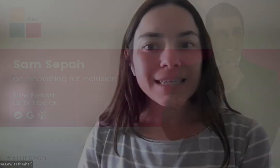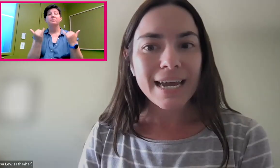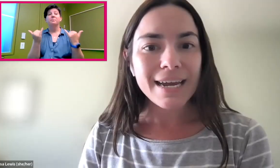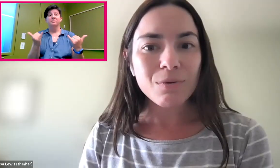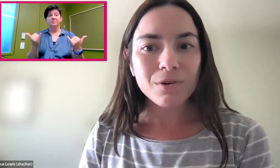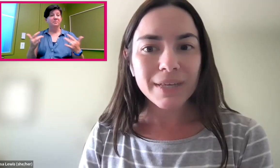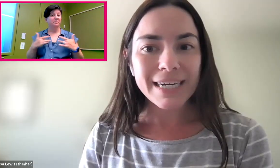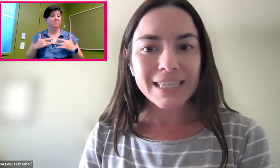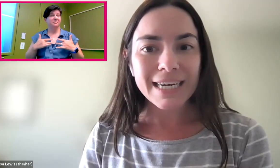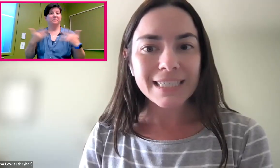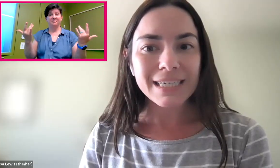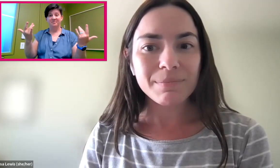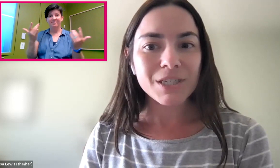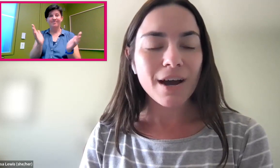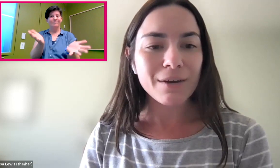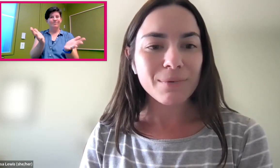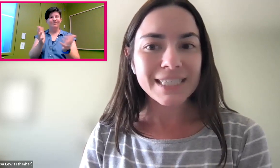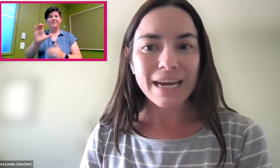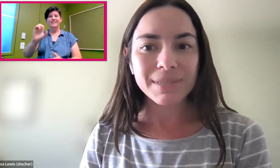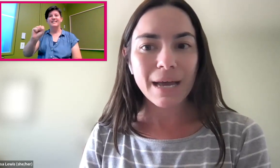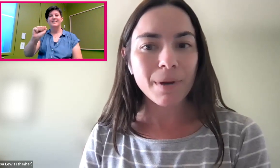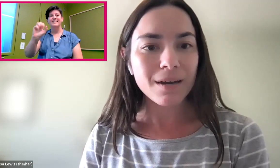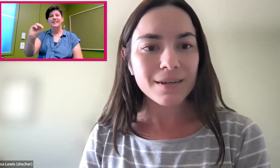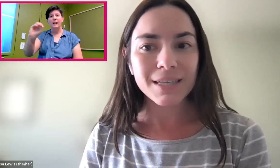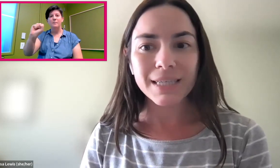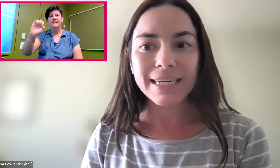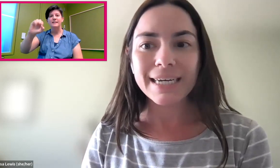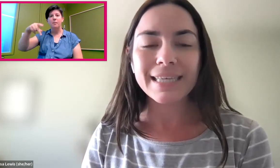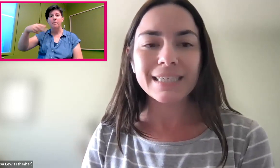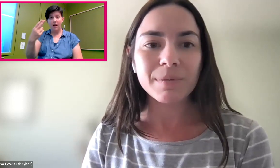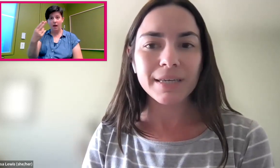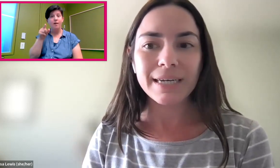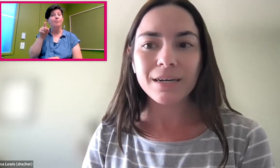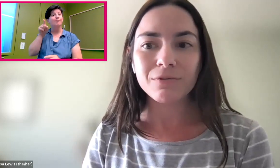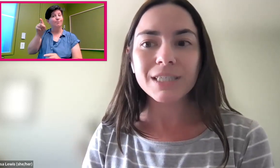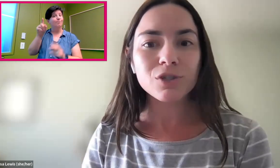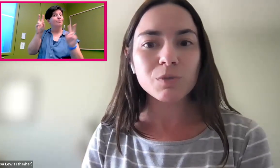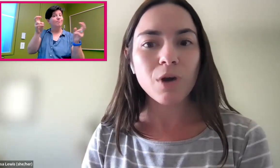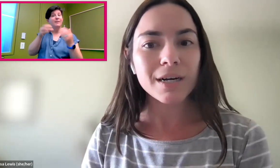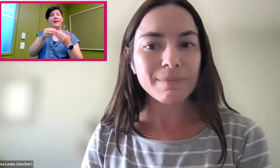Today, we're really excited to be talking with Sam Sepah, the Lead Accessibility Research Product